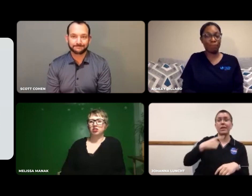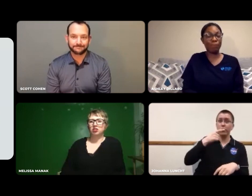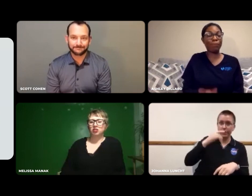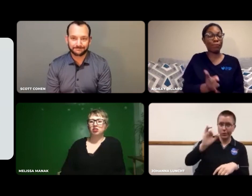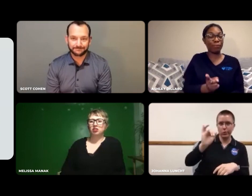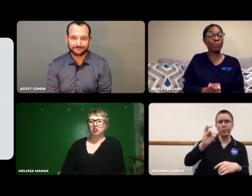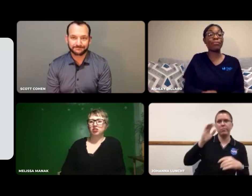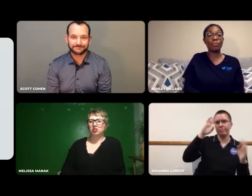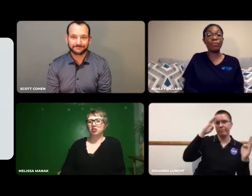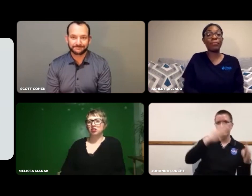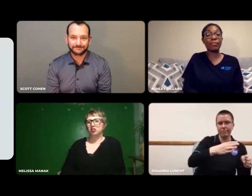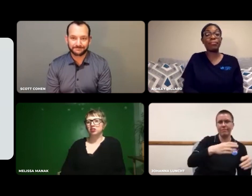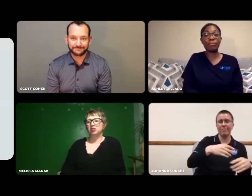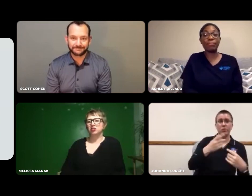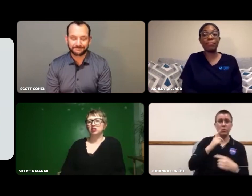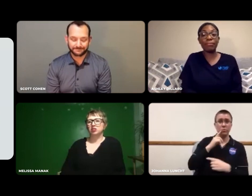Hearing people too.